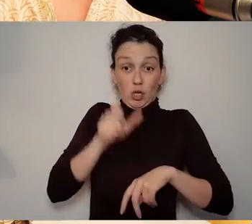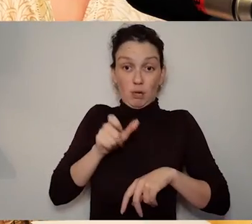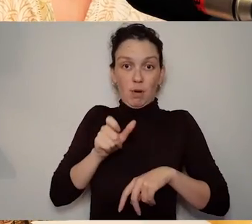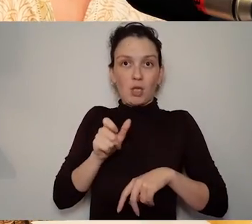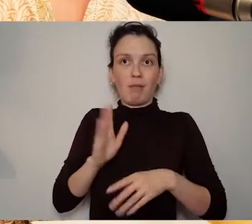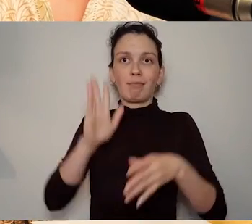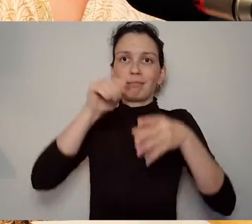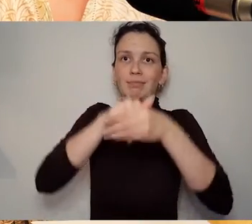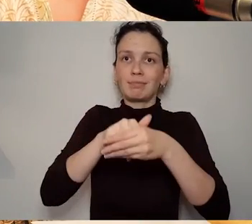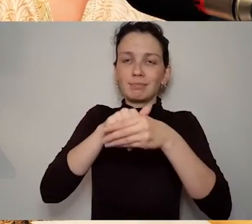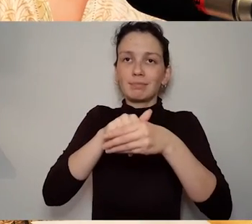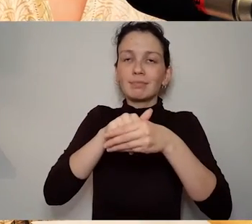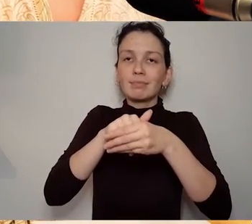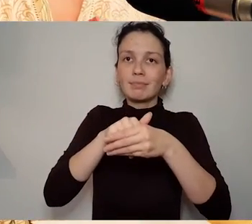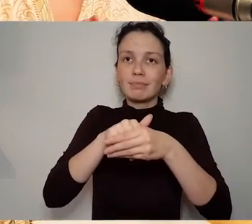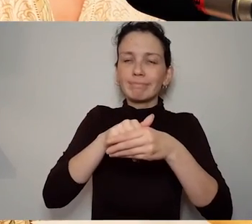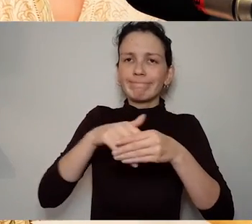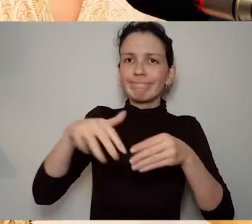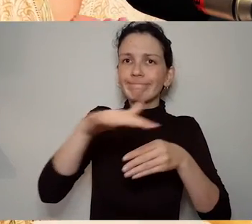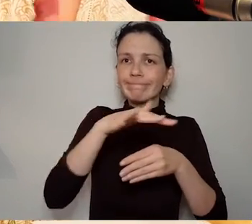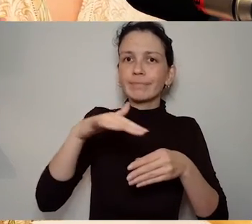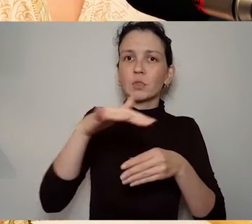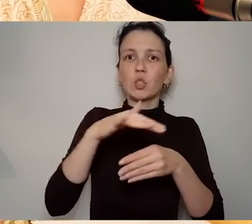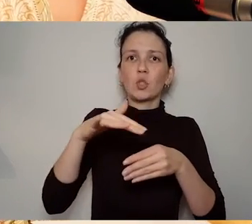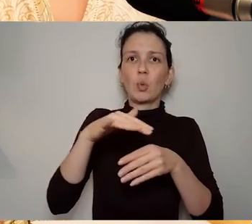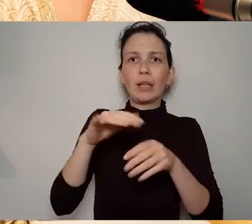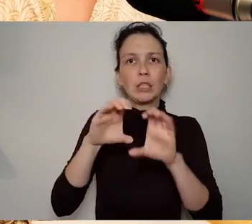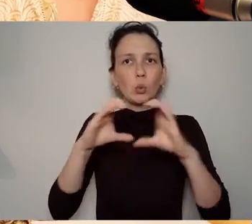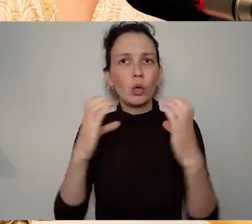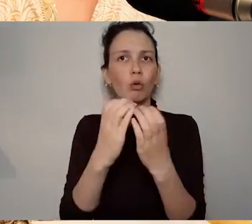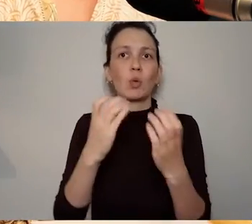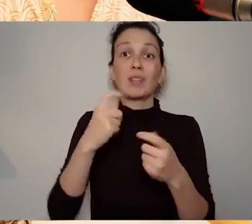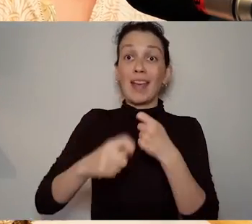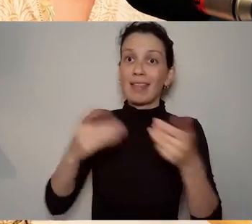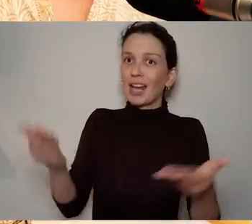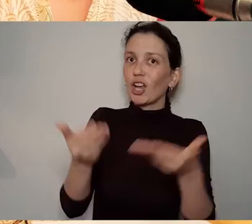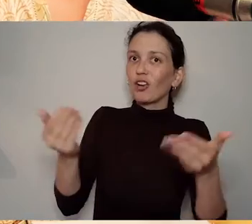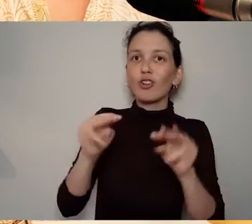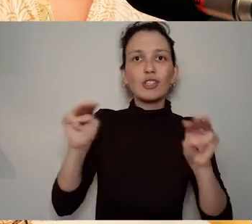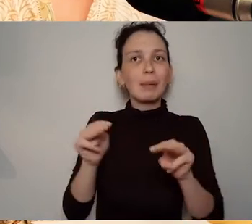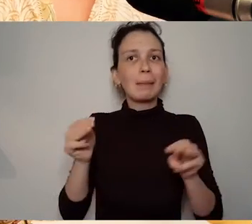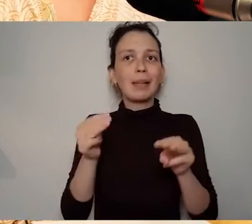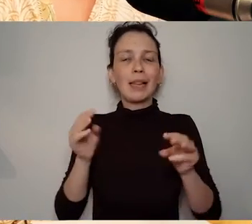their own lived experiences. It has branched out since then though and so there are other ways of